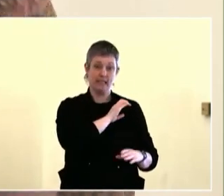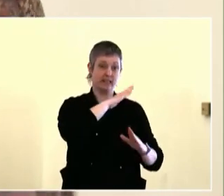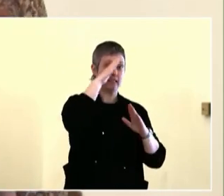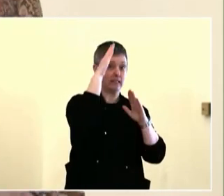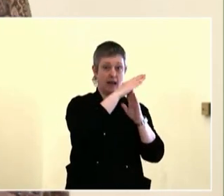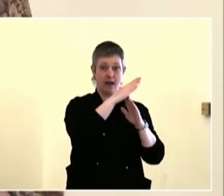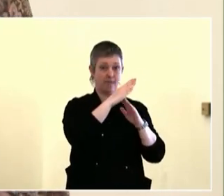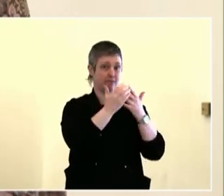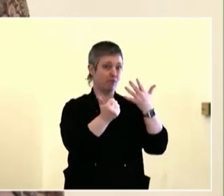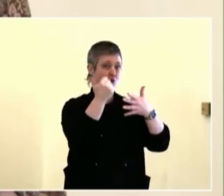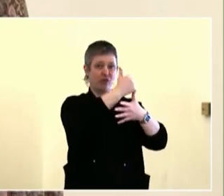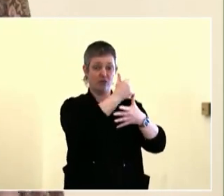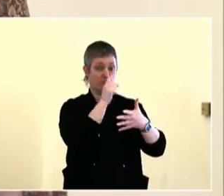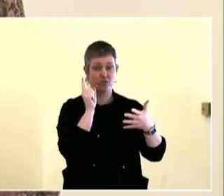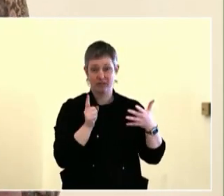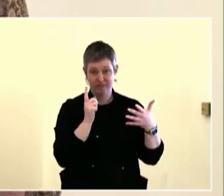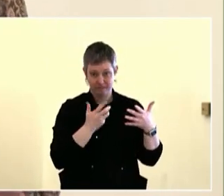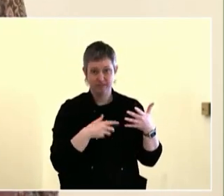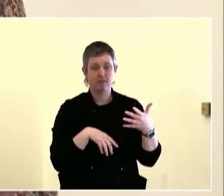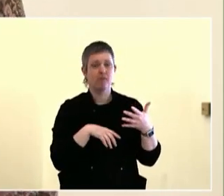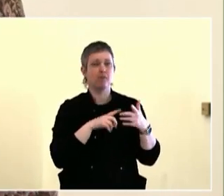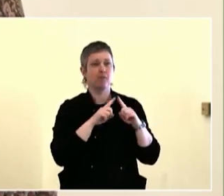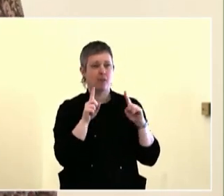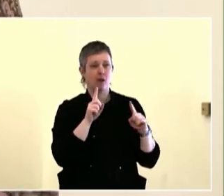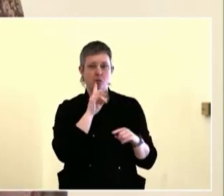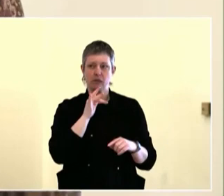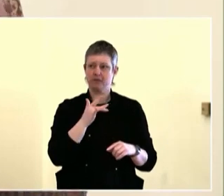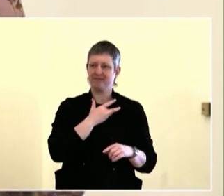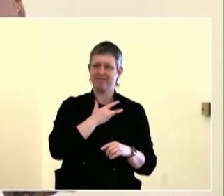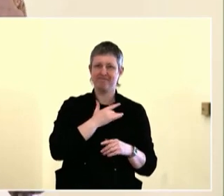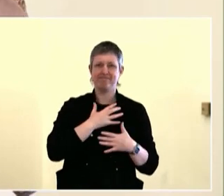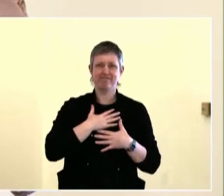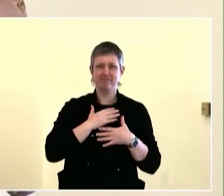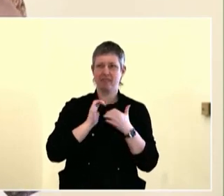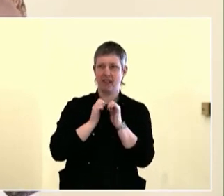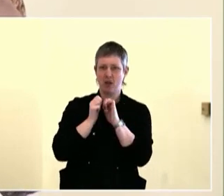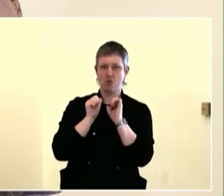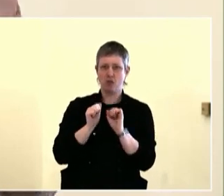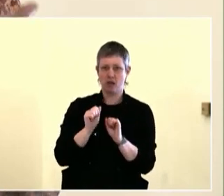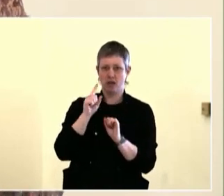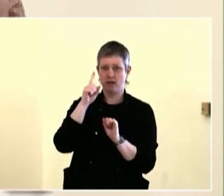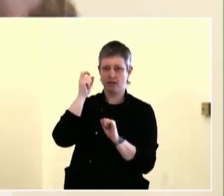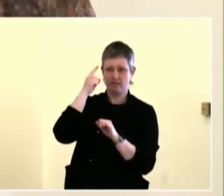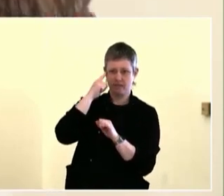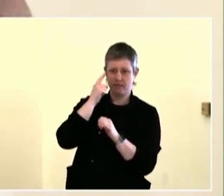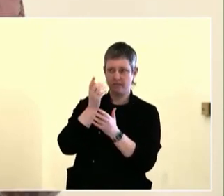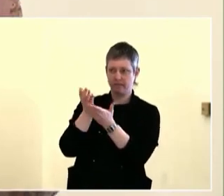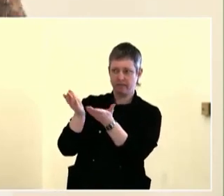Terry. That was a social movement born here. Write down the date. Okay. Back there.